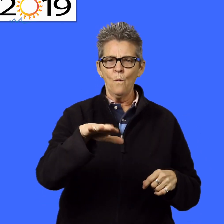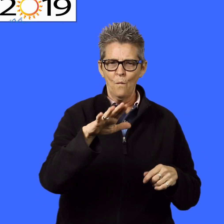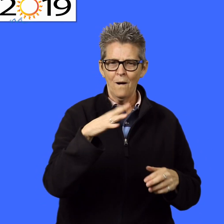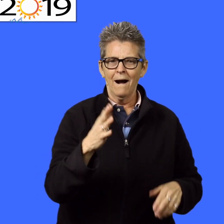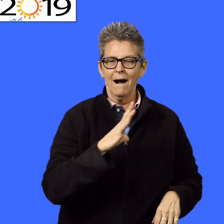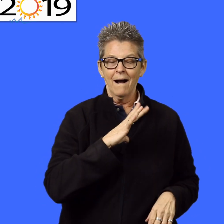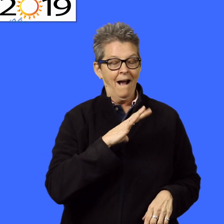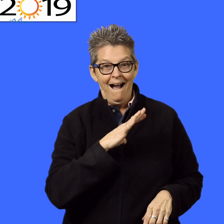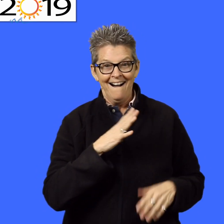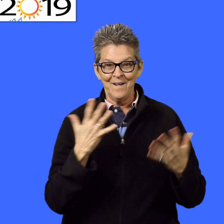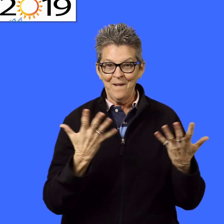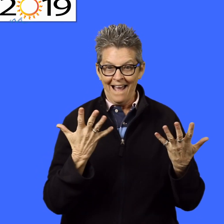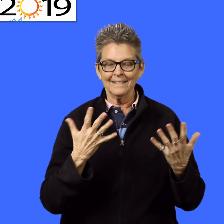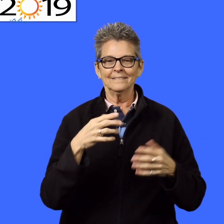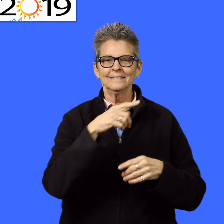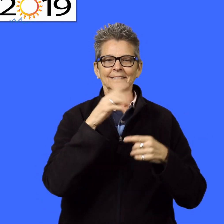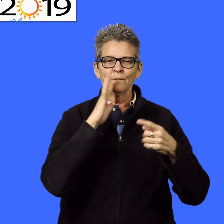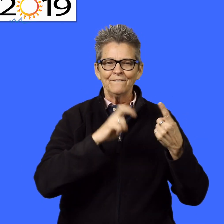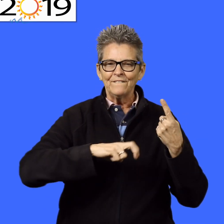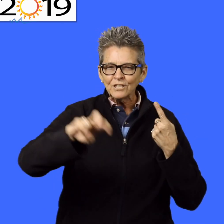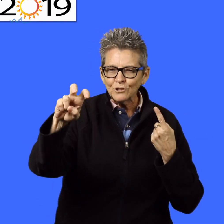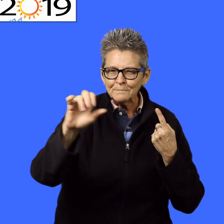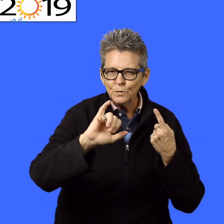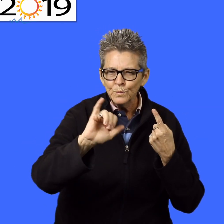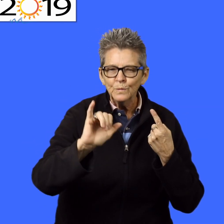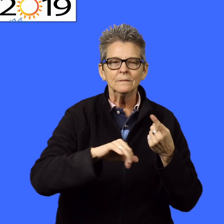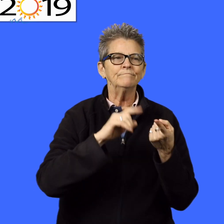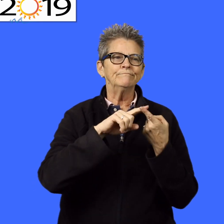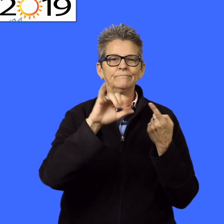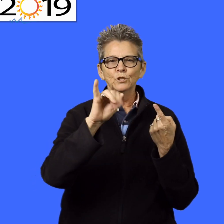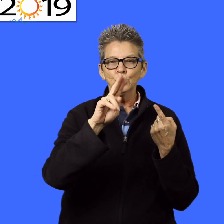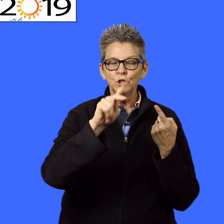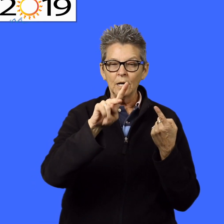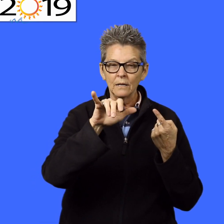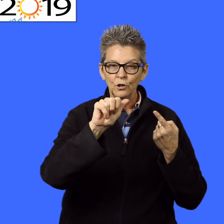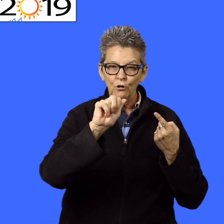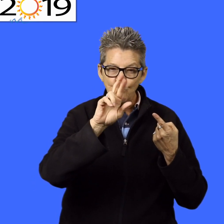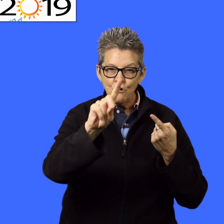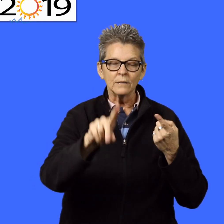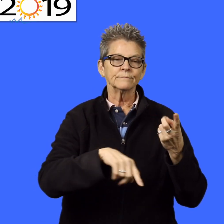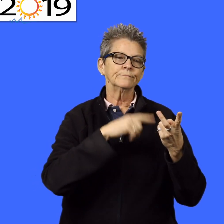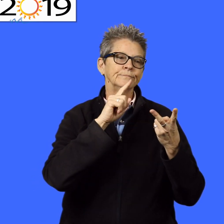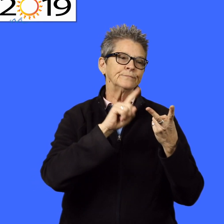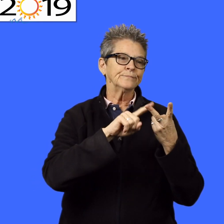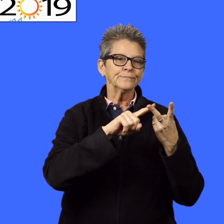Another awesome benefit is field trips to places such as a junk yards,